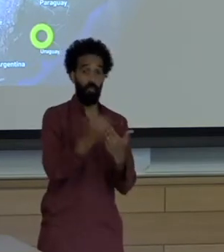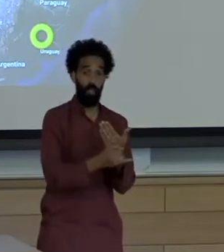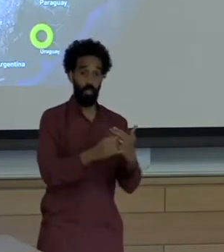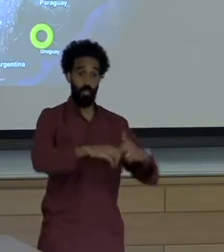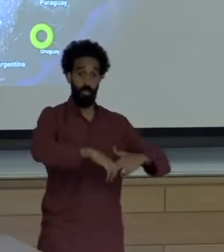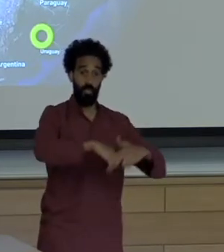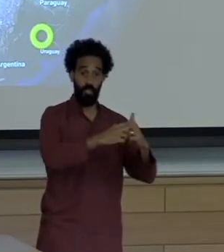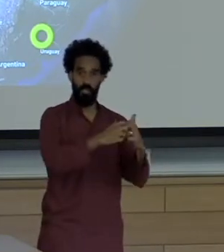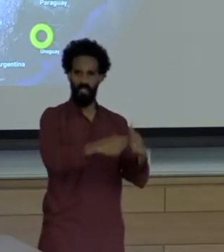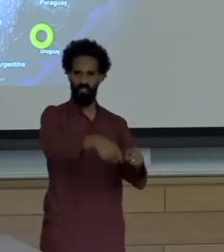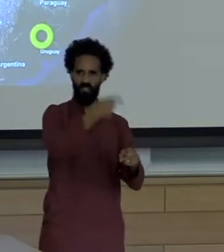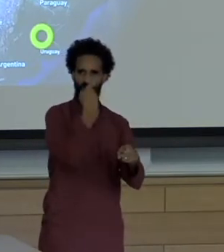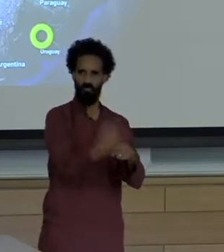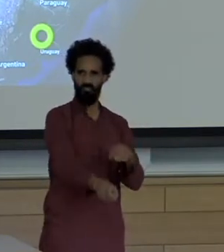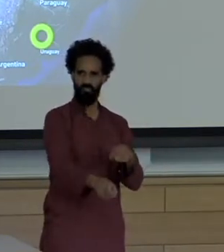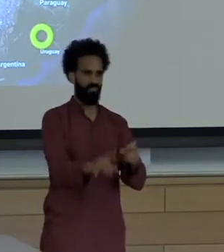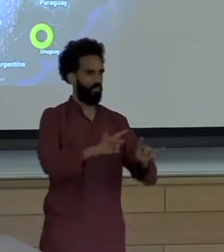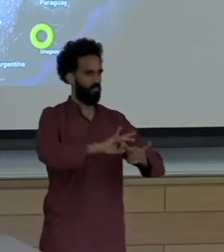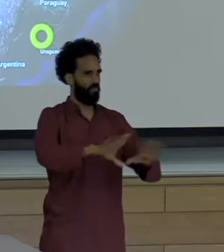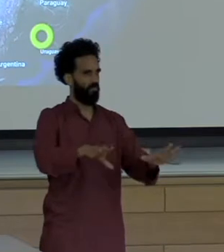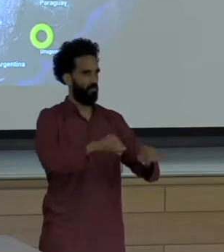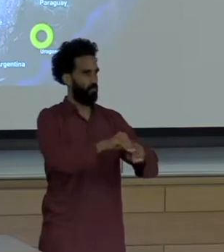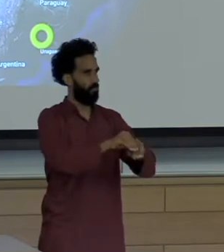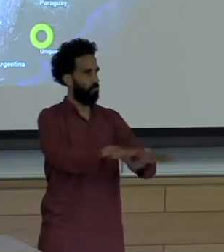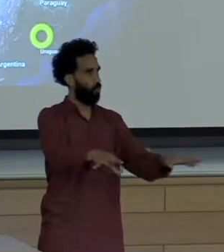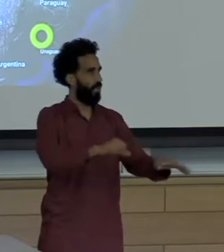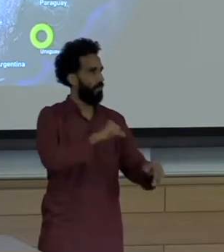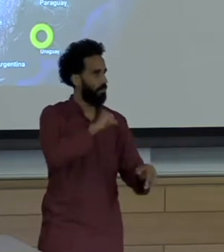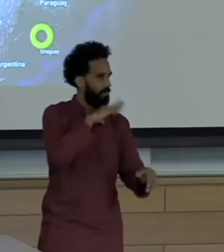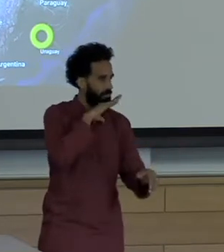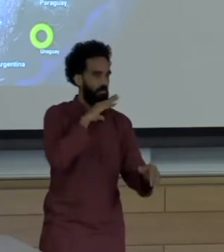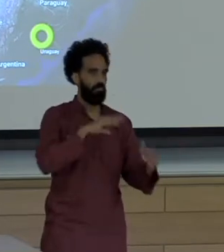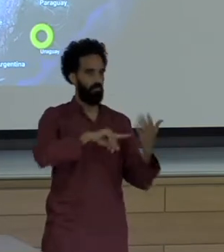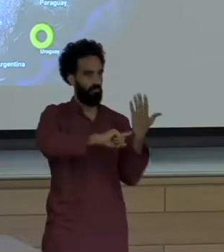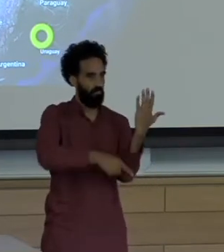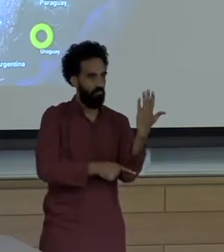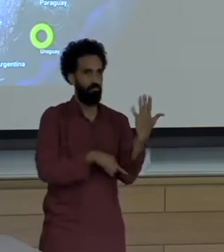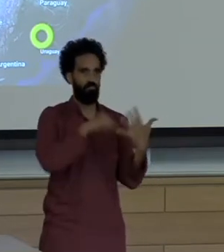depended on these waters. In every instance there were